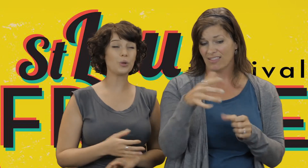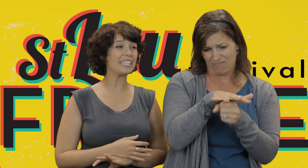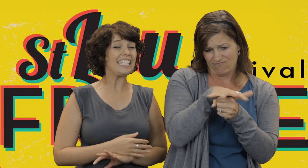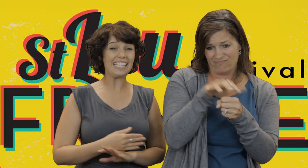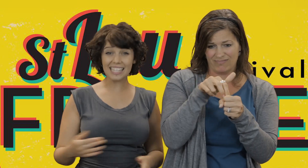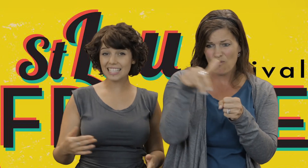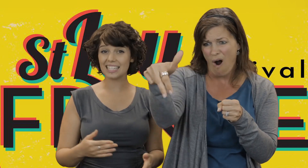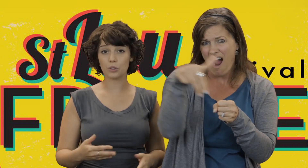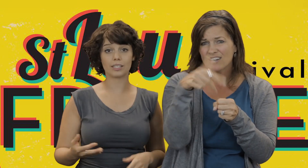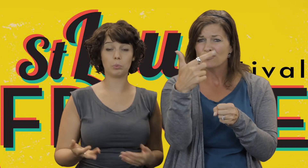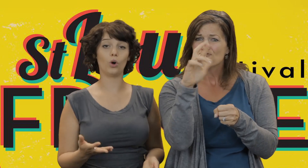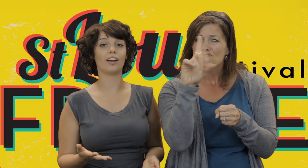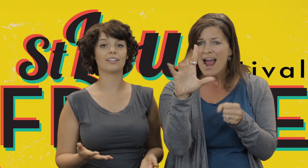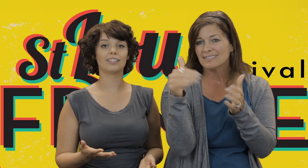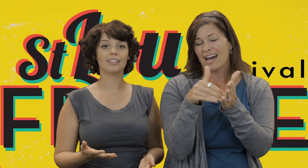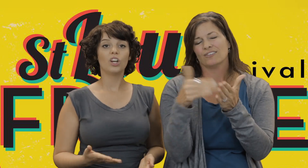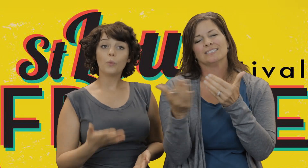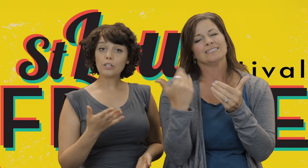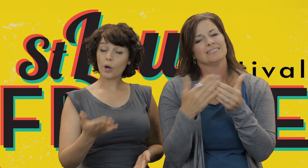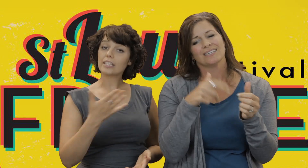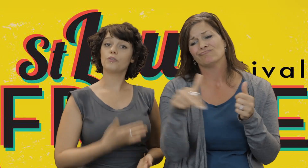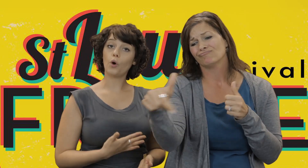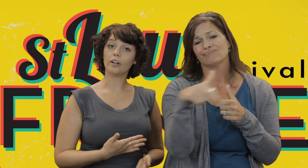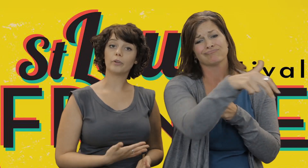so it's easy to explore. We transform